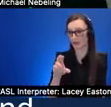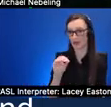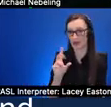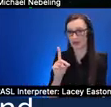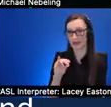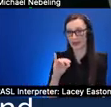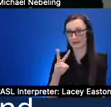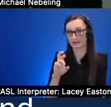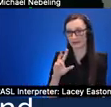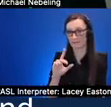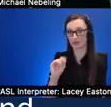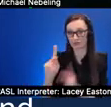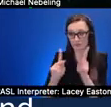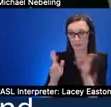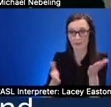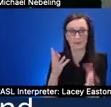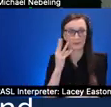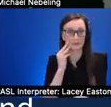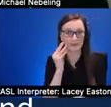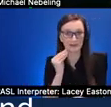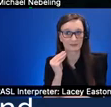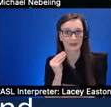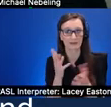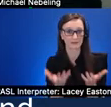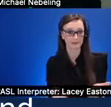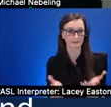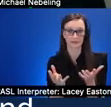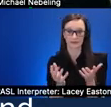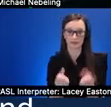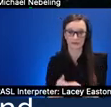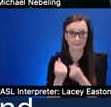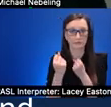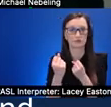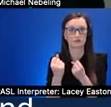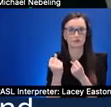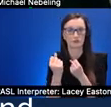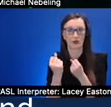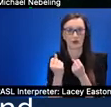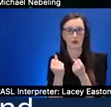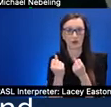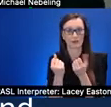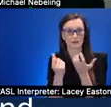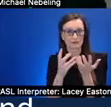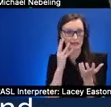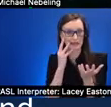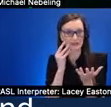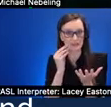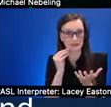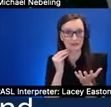experiencing um these very intense uh realistic experiences comprehensive experiences in different